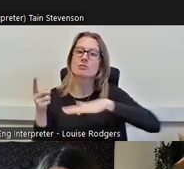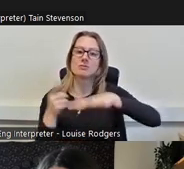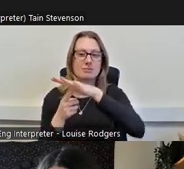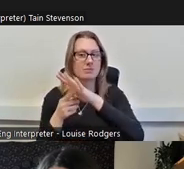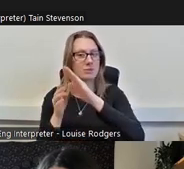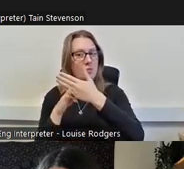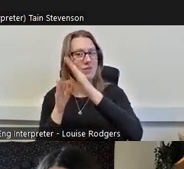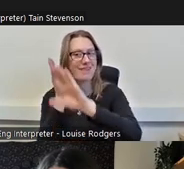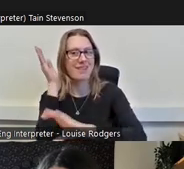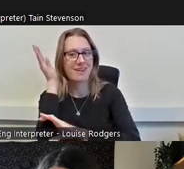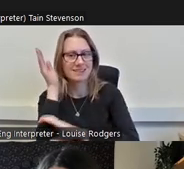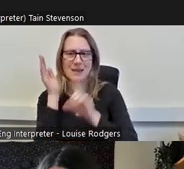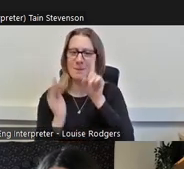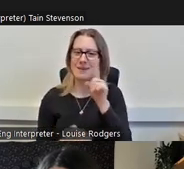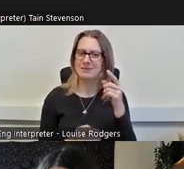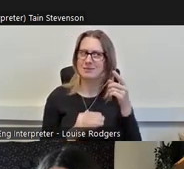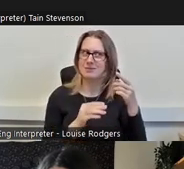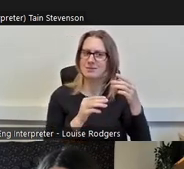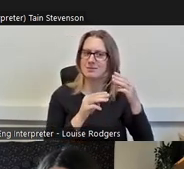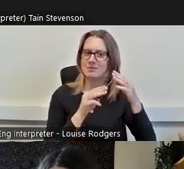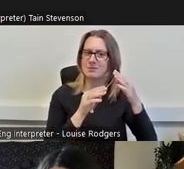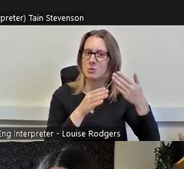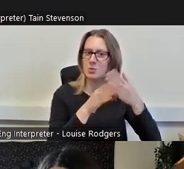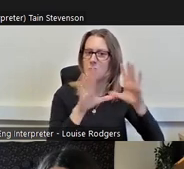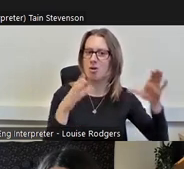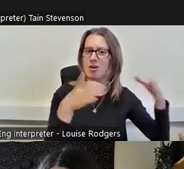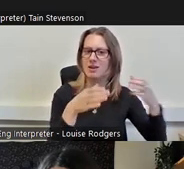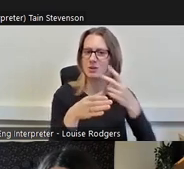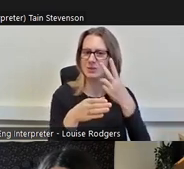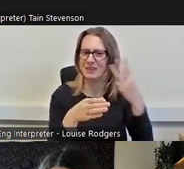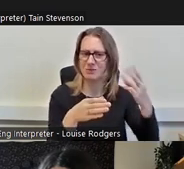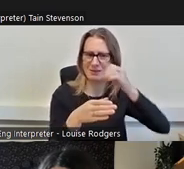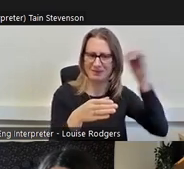and only 23% of our workforce is working class, so already there's an obvious disparity there.